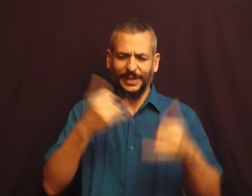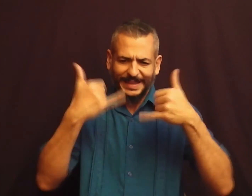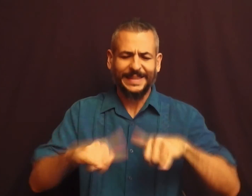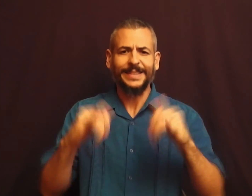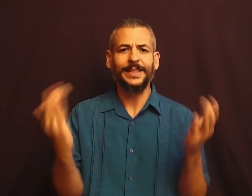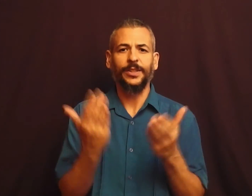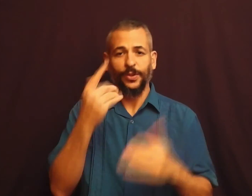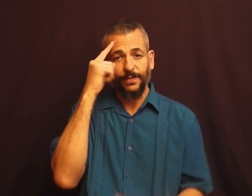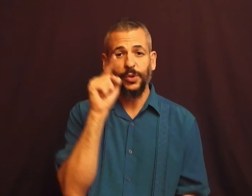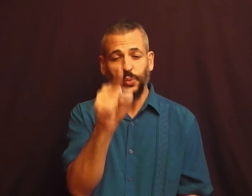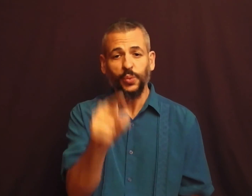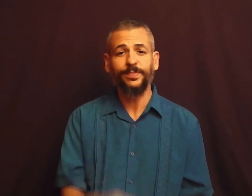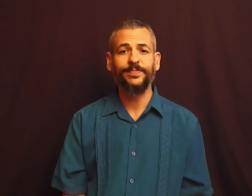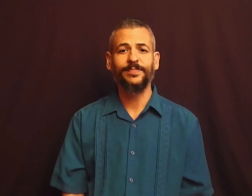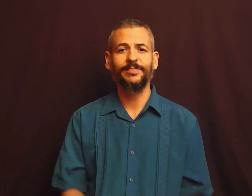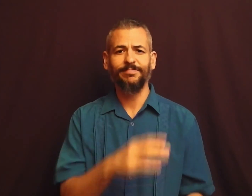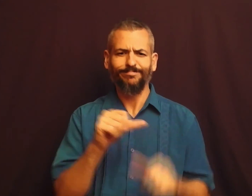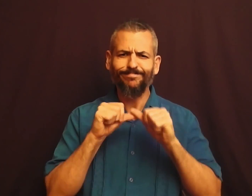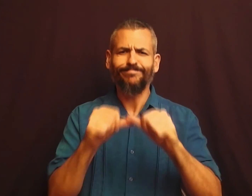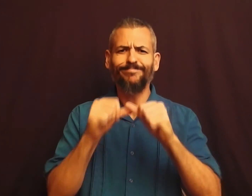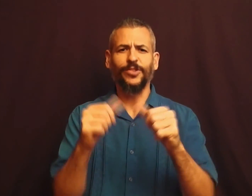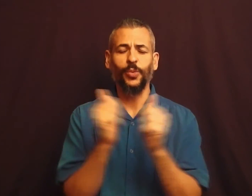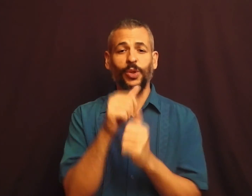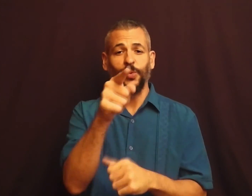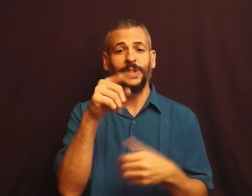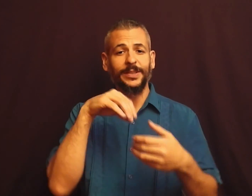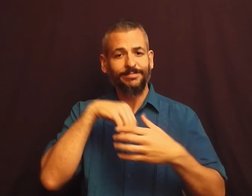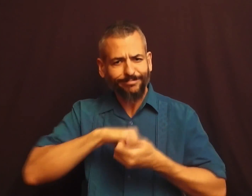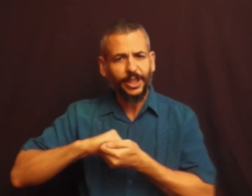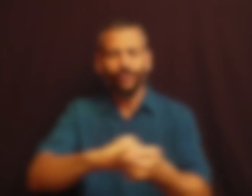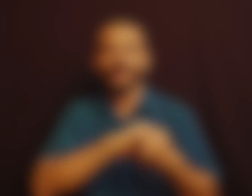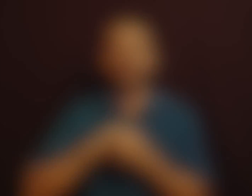We are still here for you and stand with you in solidarity.